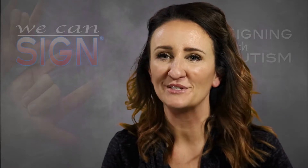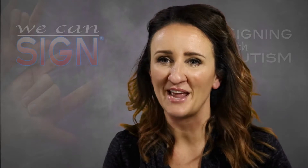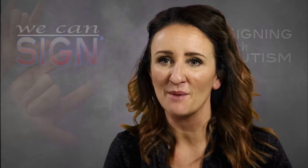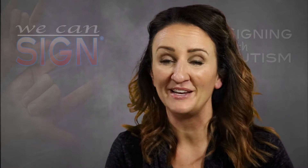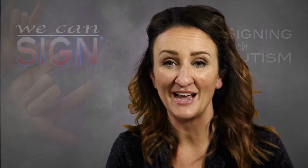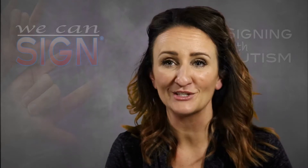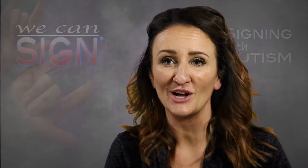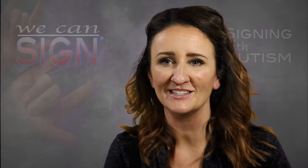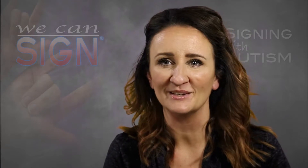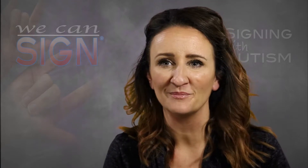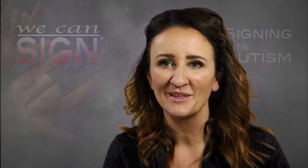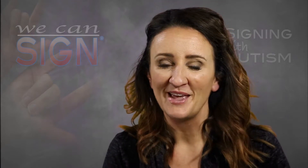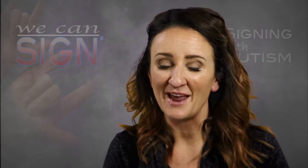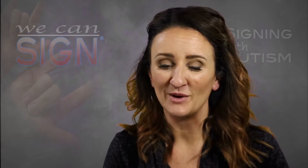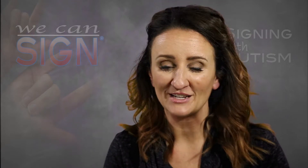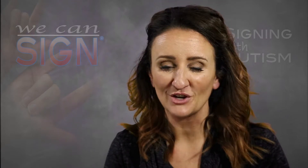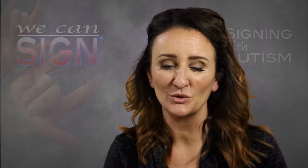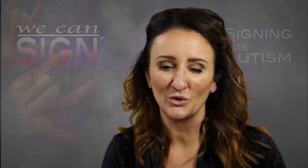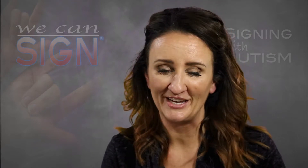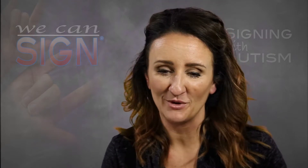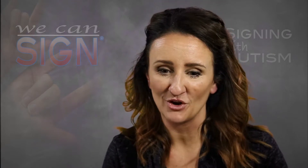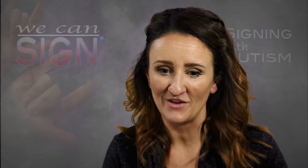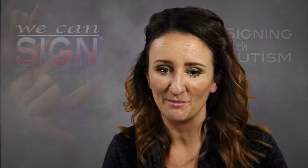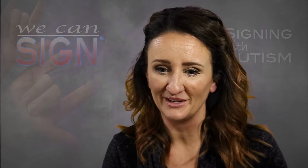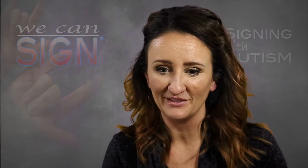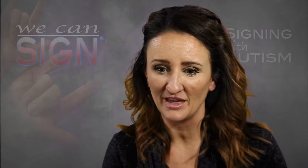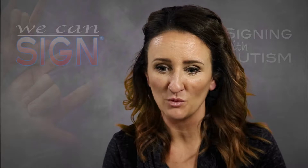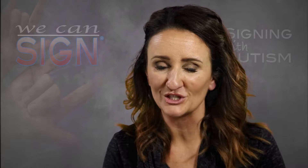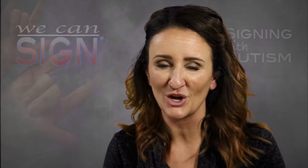Sam and he has autism. When I started working with their family, they were so